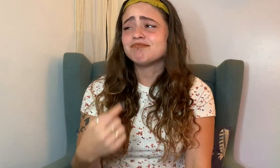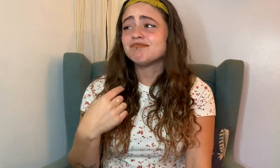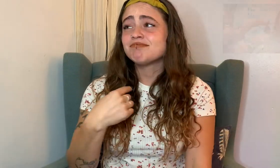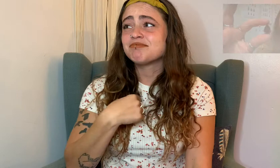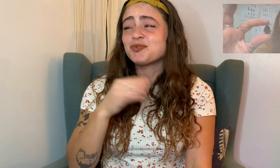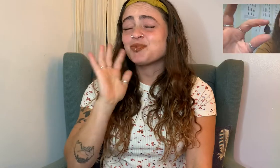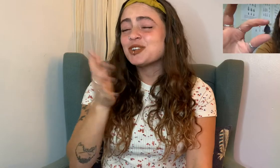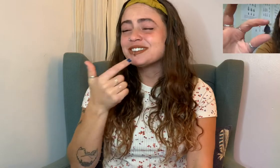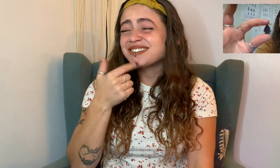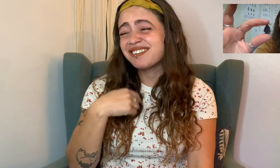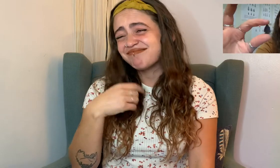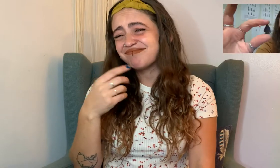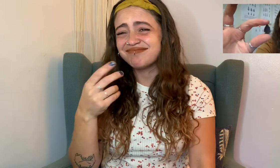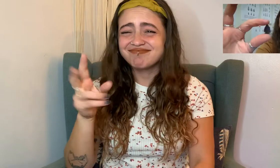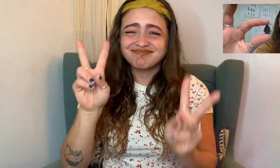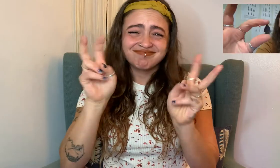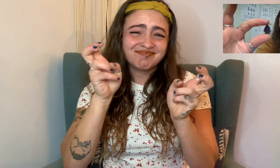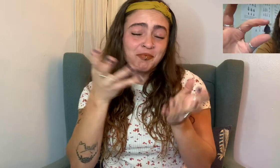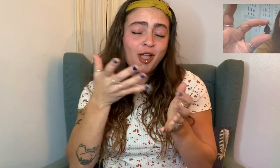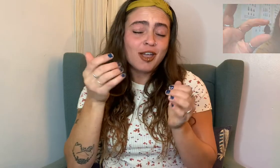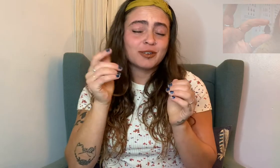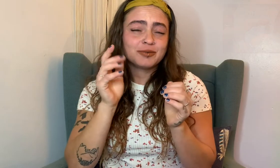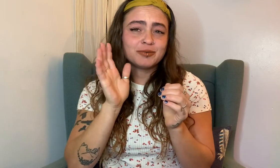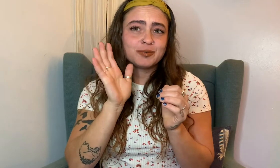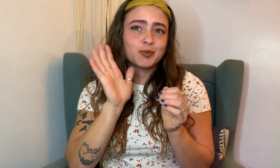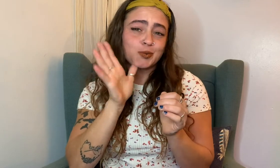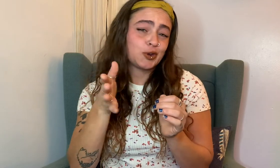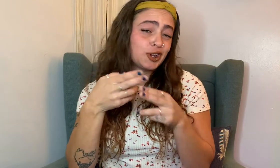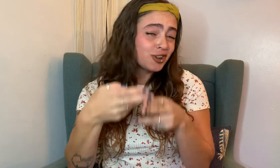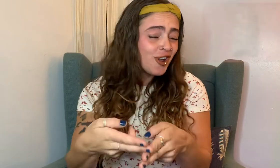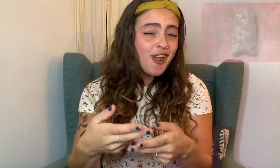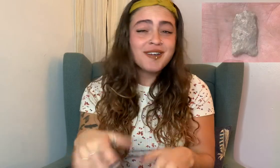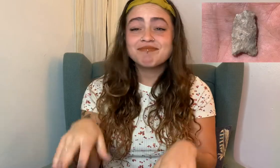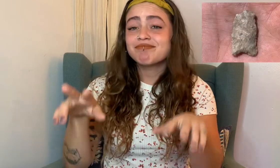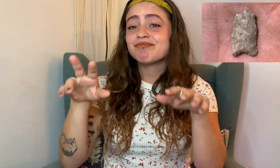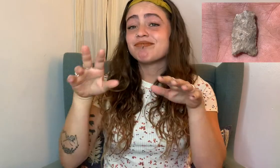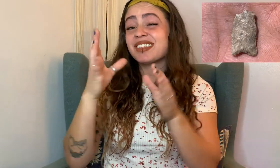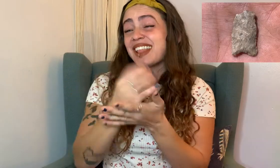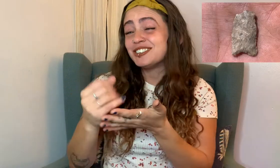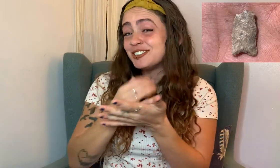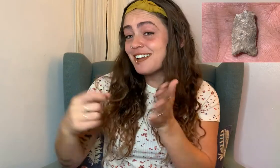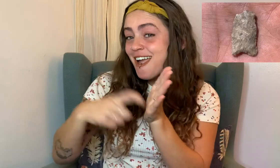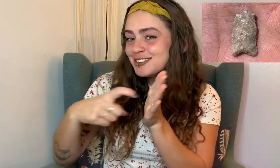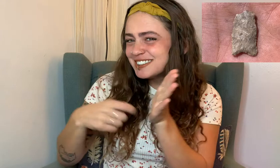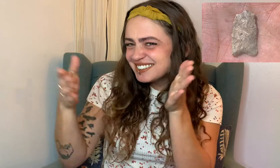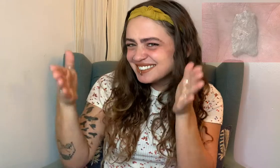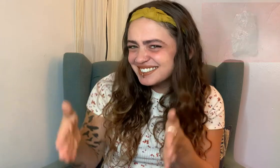I am a “Collections Archaeologist”.